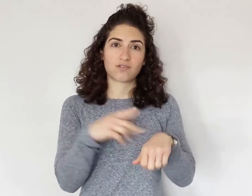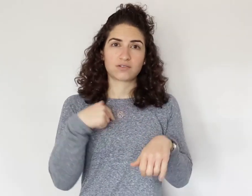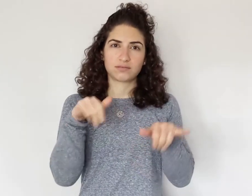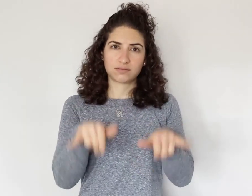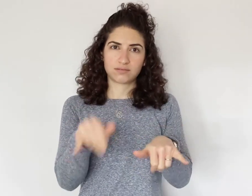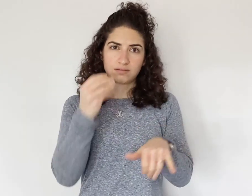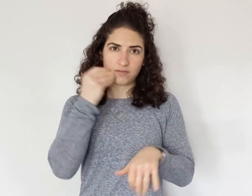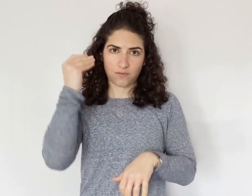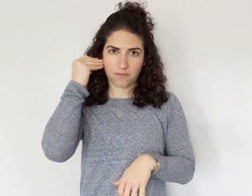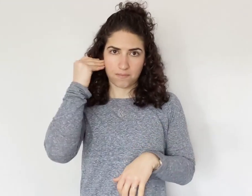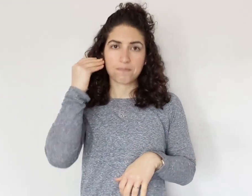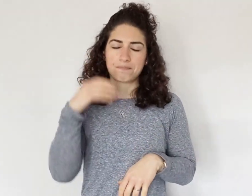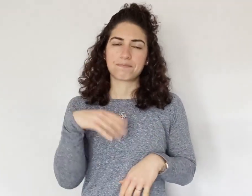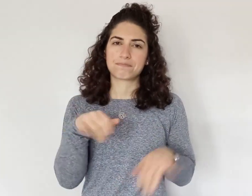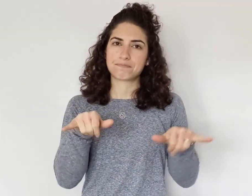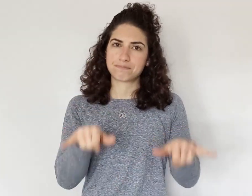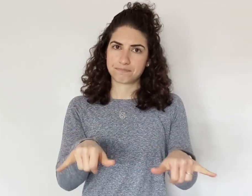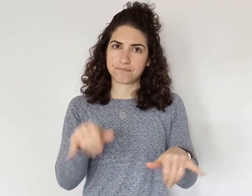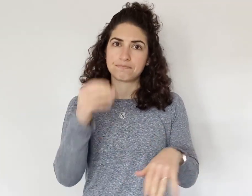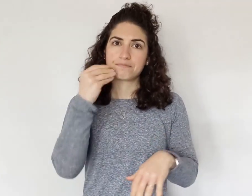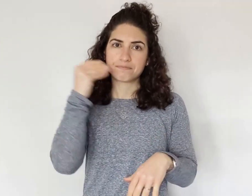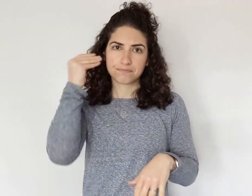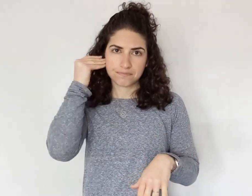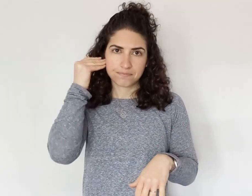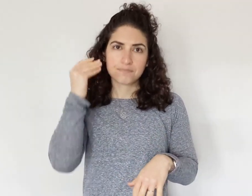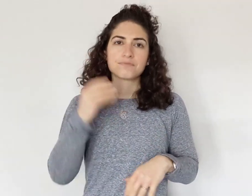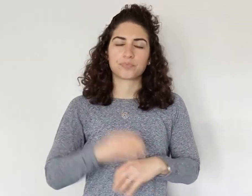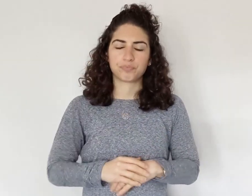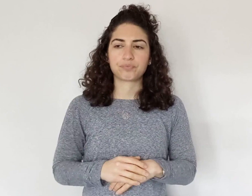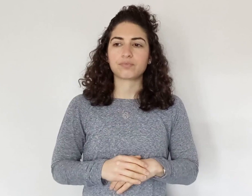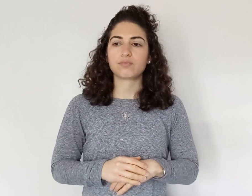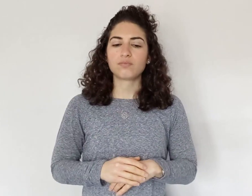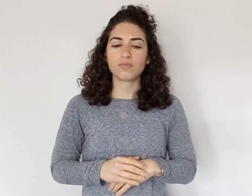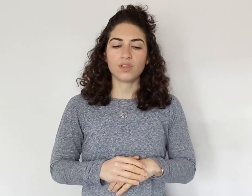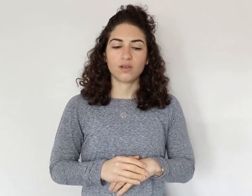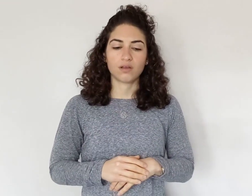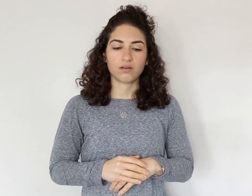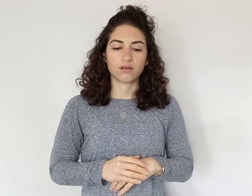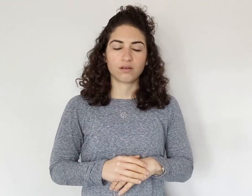Of course, I'm staying home. (STAY HOME)